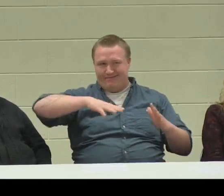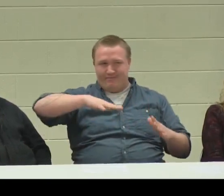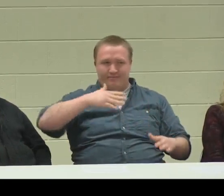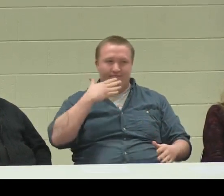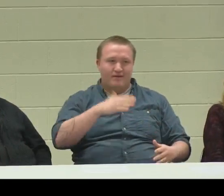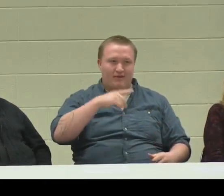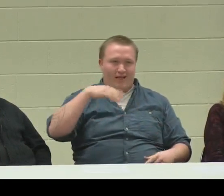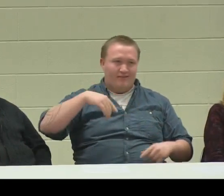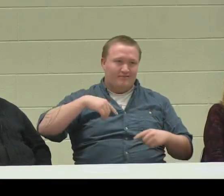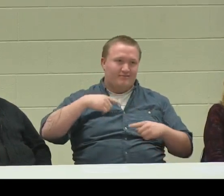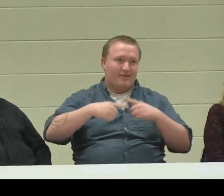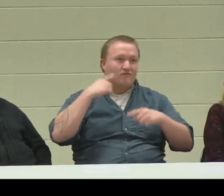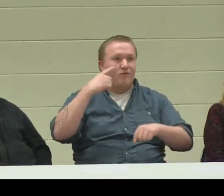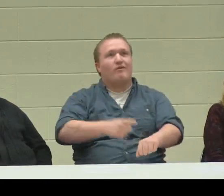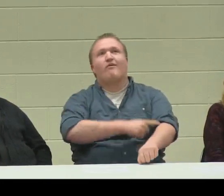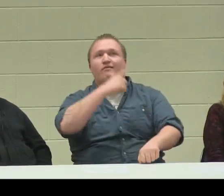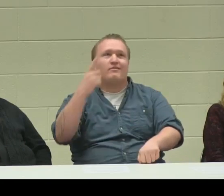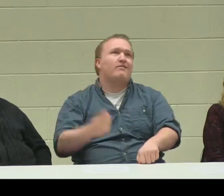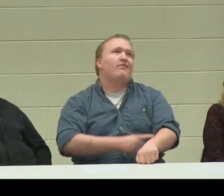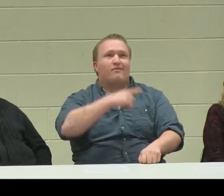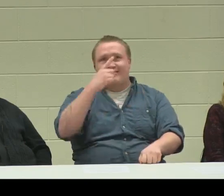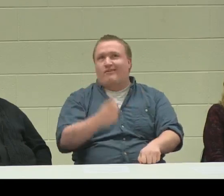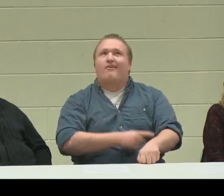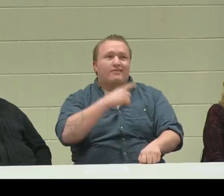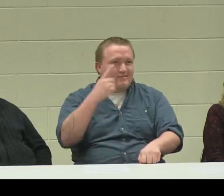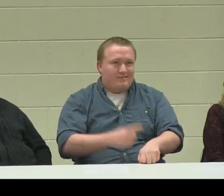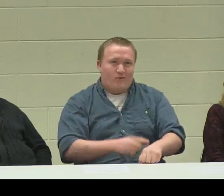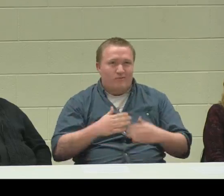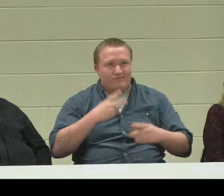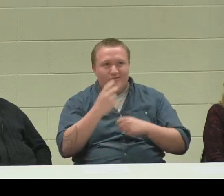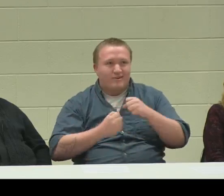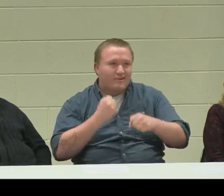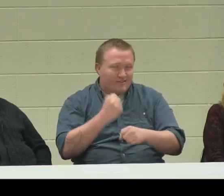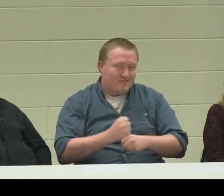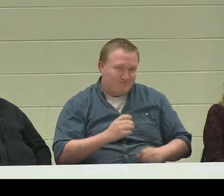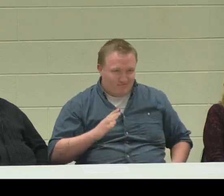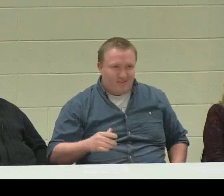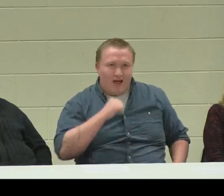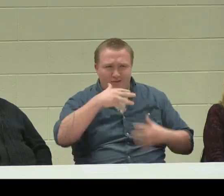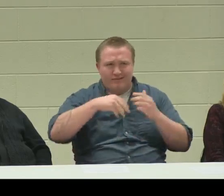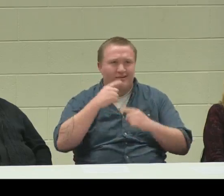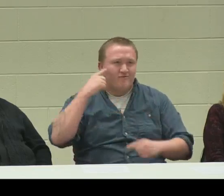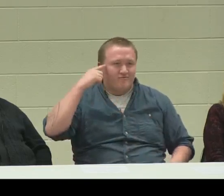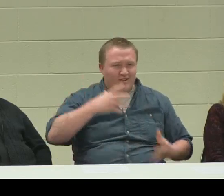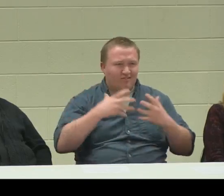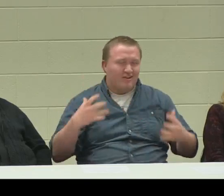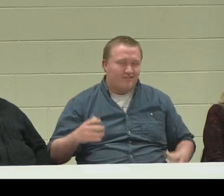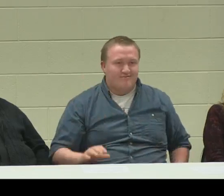I'm sorry my signs are kind of awkward right now, because I haven't signed in a long time, almost two years, because I've been...